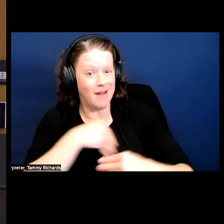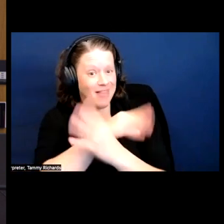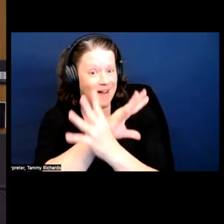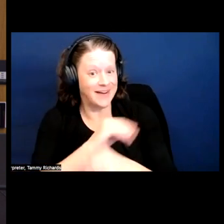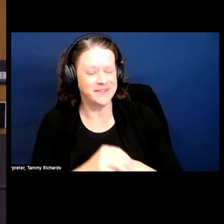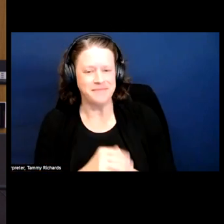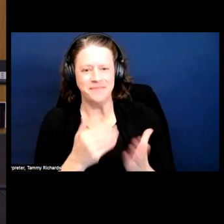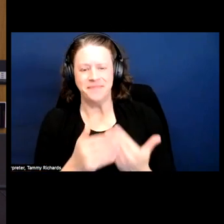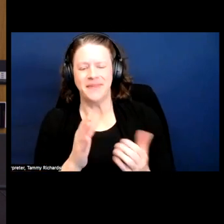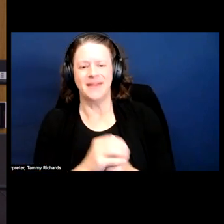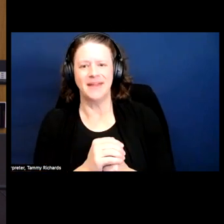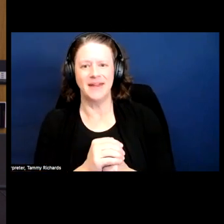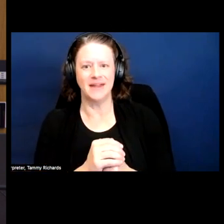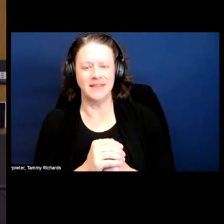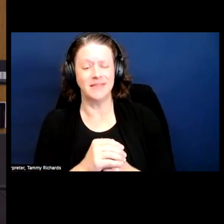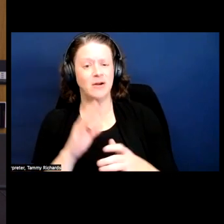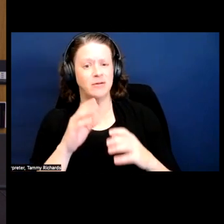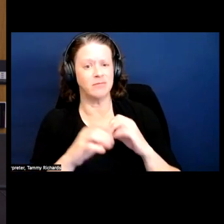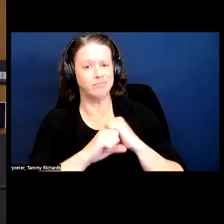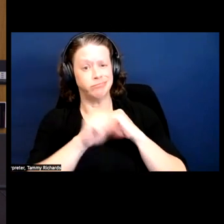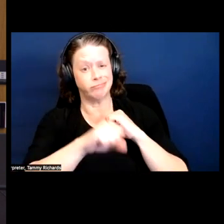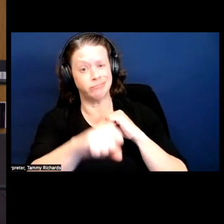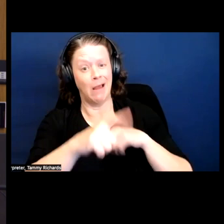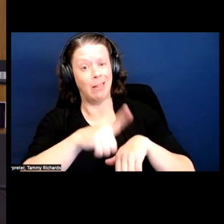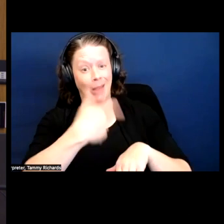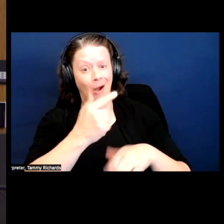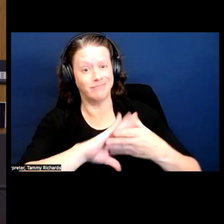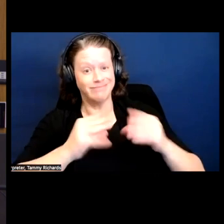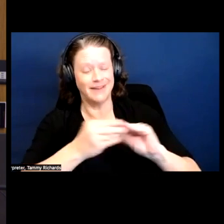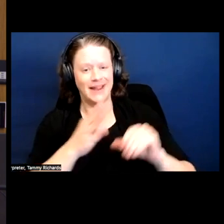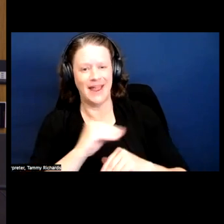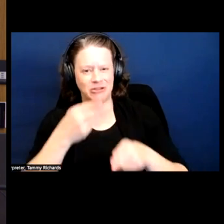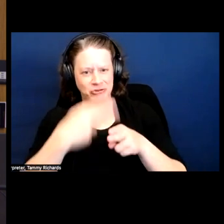So, there's kind of the long and the short version of how I got to this project.